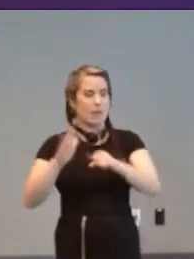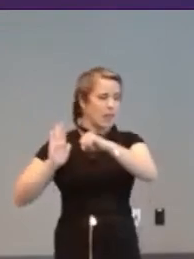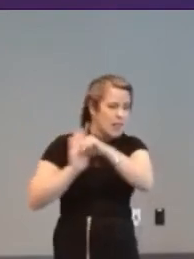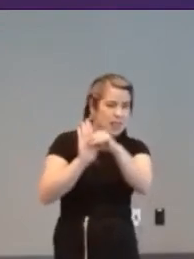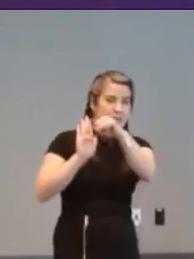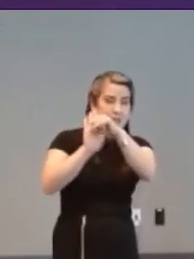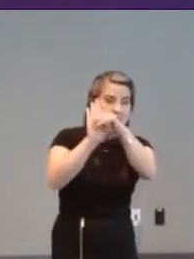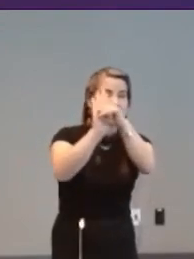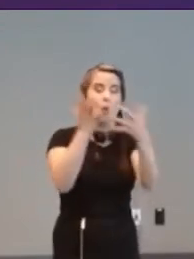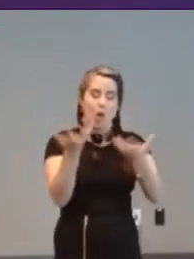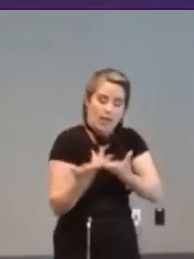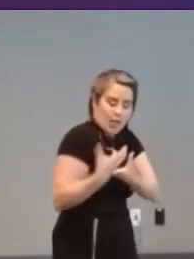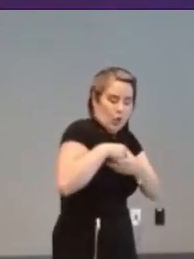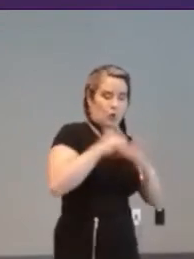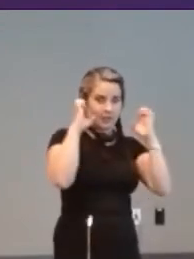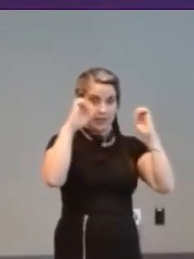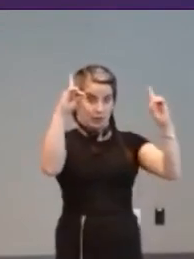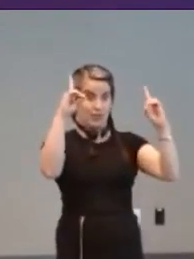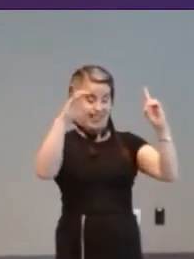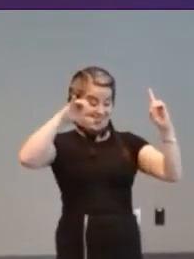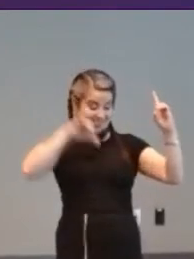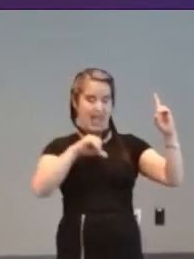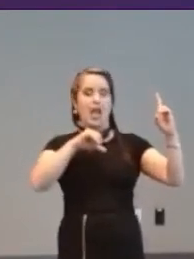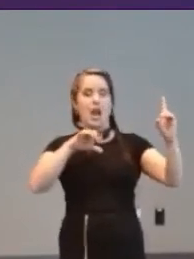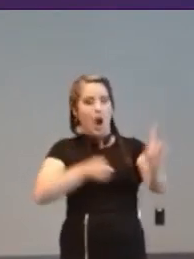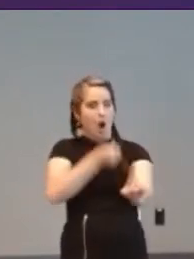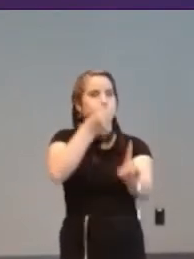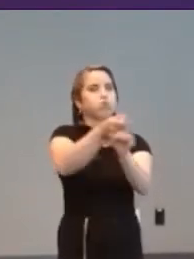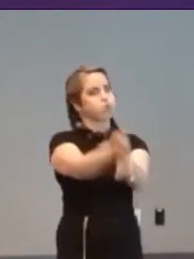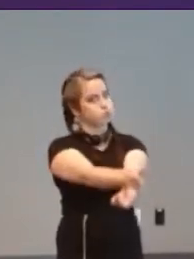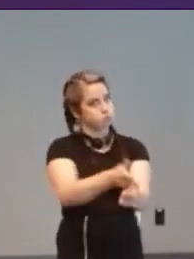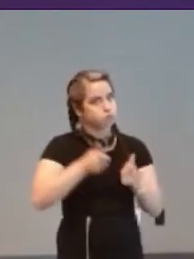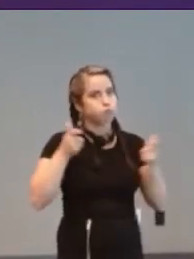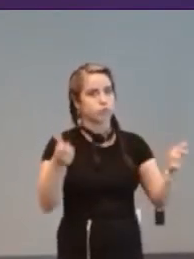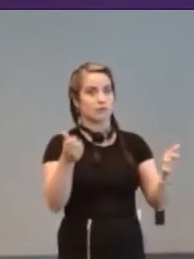education made a massive difference for for where we wouldn't be sitting here today if it